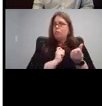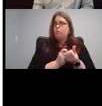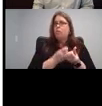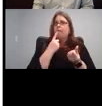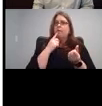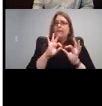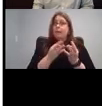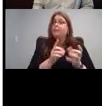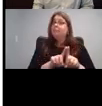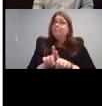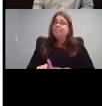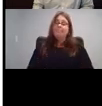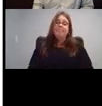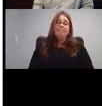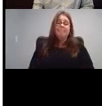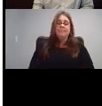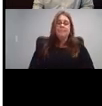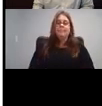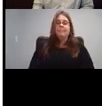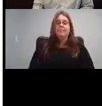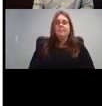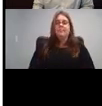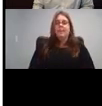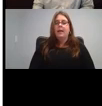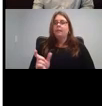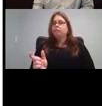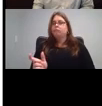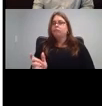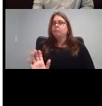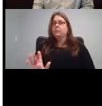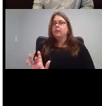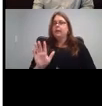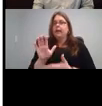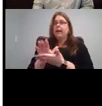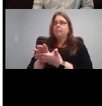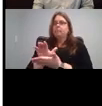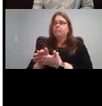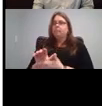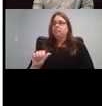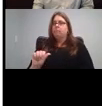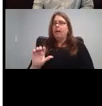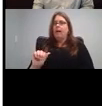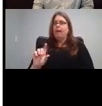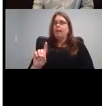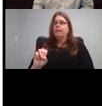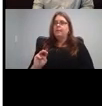All right, I'm going to click the academic tab at the bottom. And just to show you, there's a lot of stuff on here.